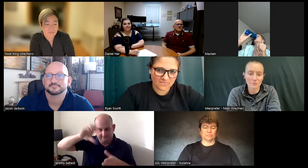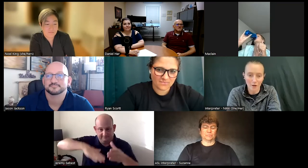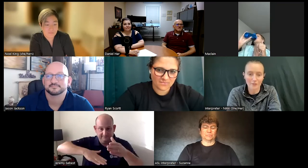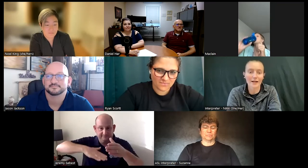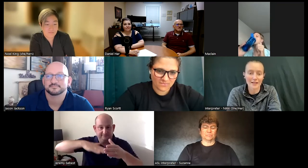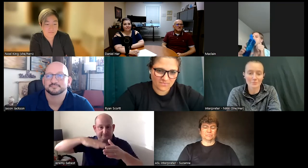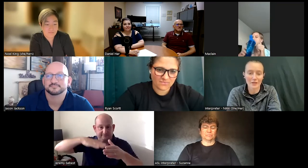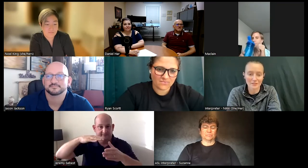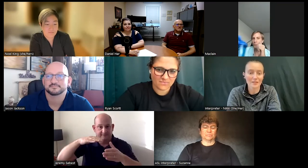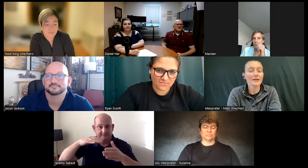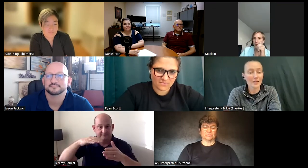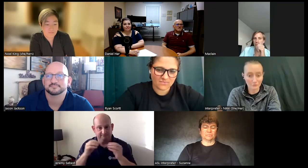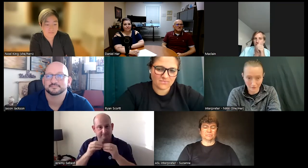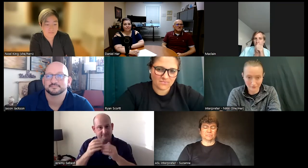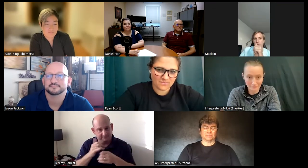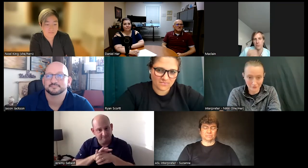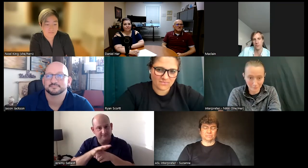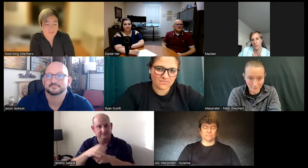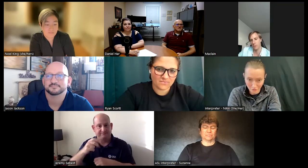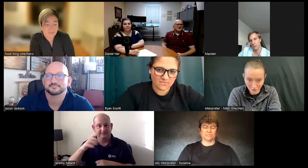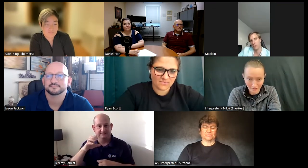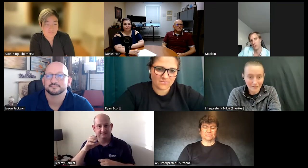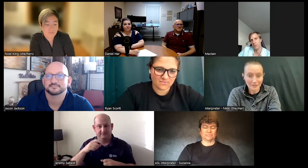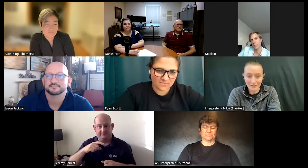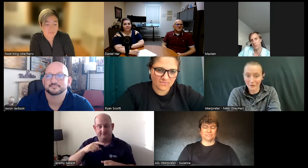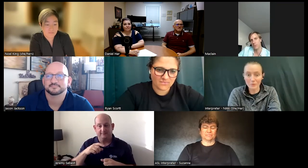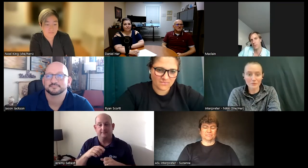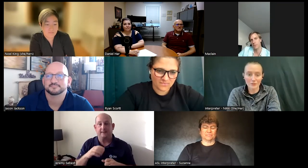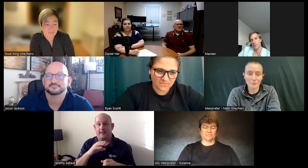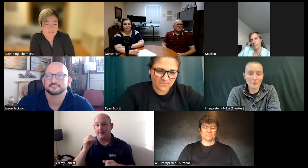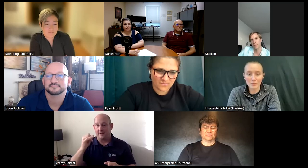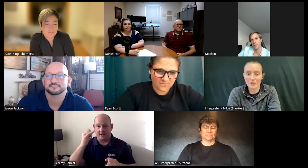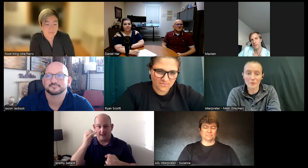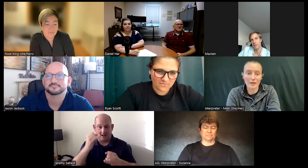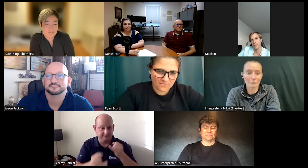smaller aspects and finally fill up the jar you know you know maybe we think we